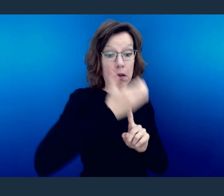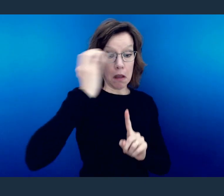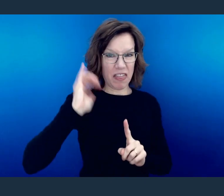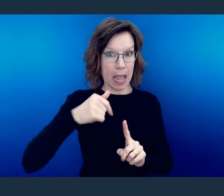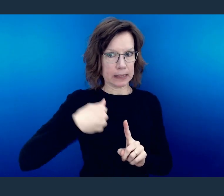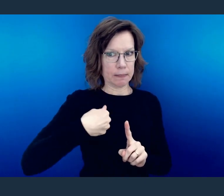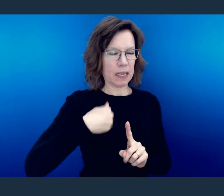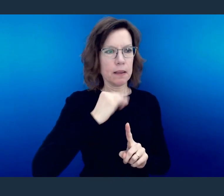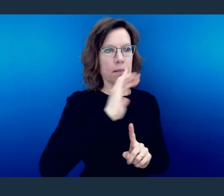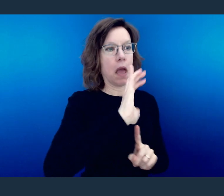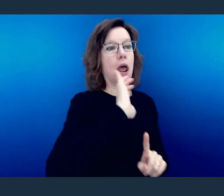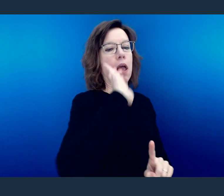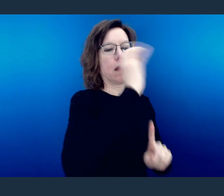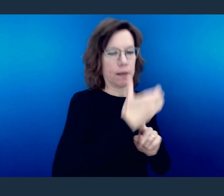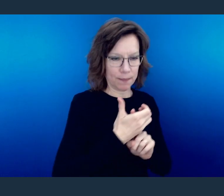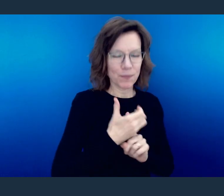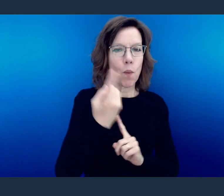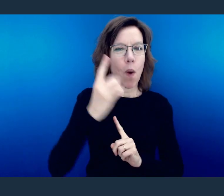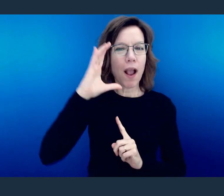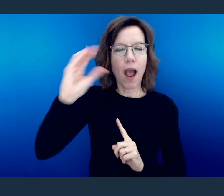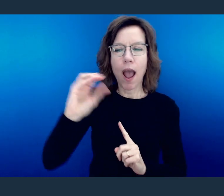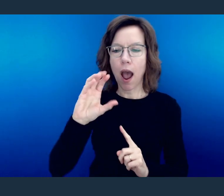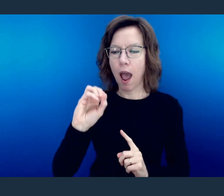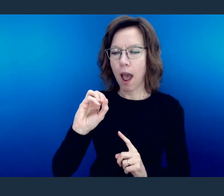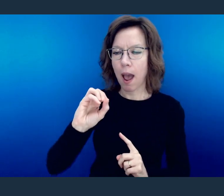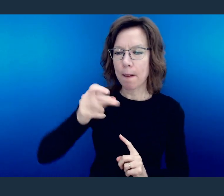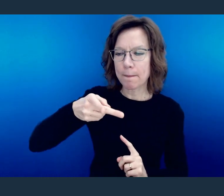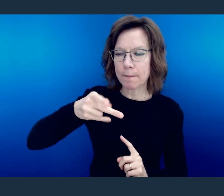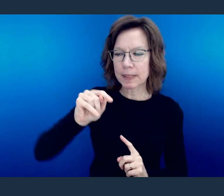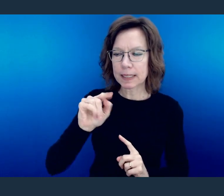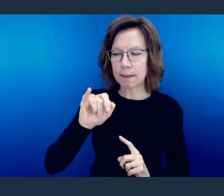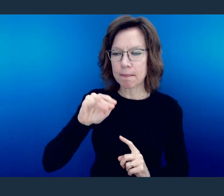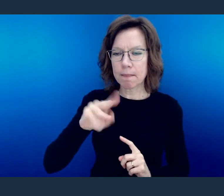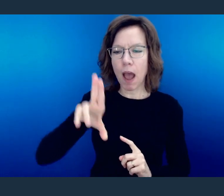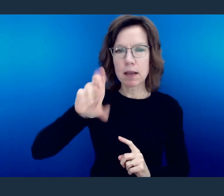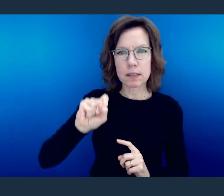So you had this guy named Optimus Prime. He was the leader of his group.